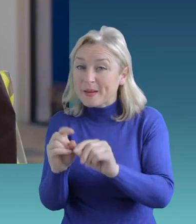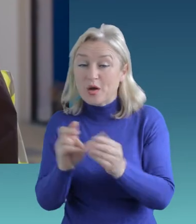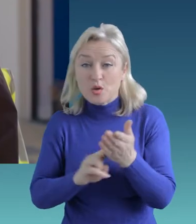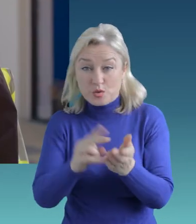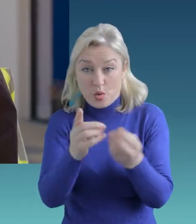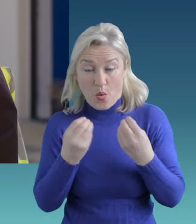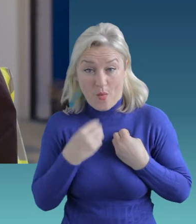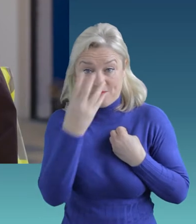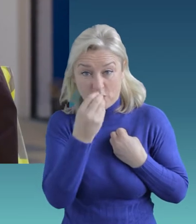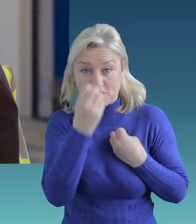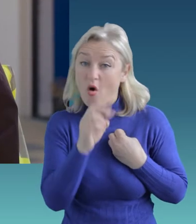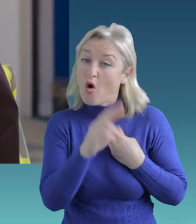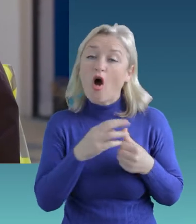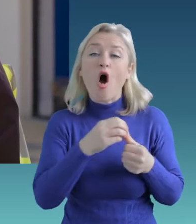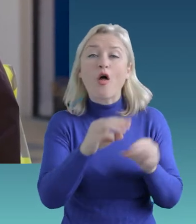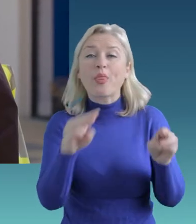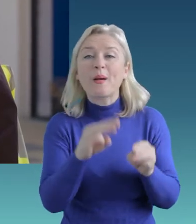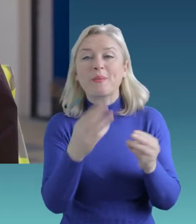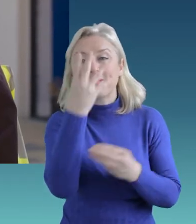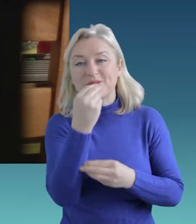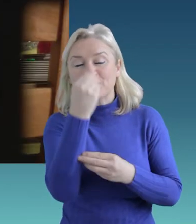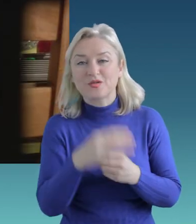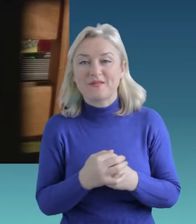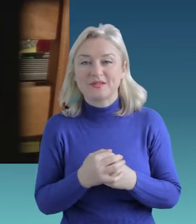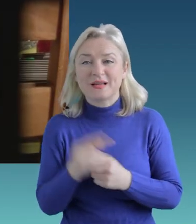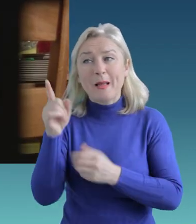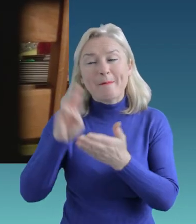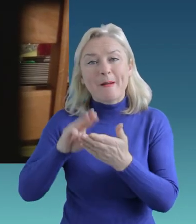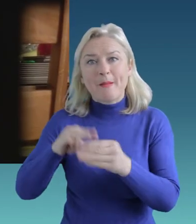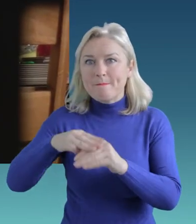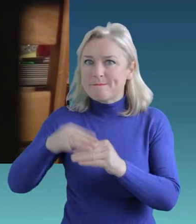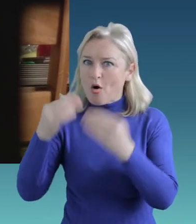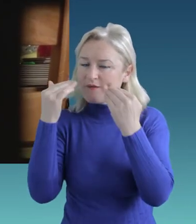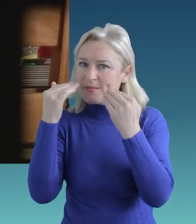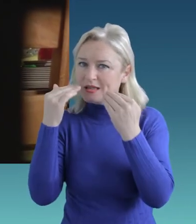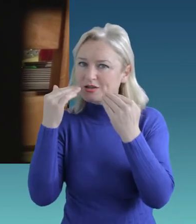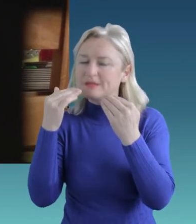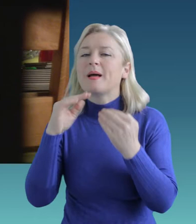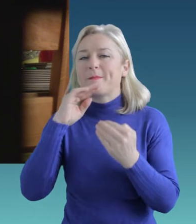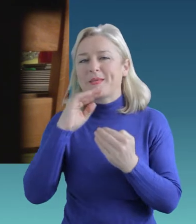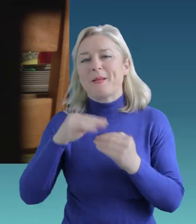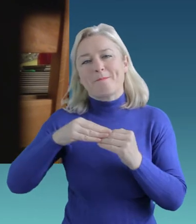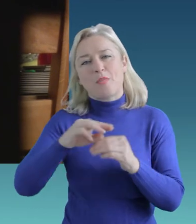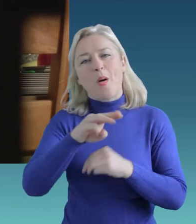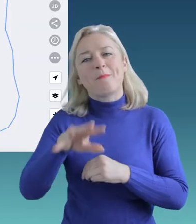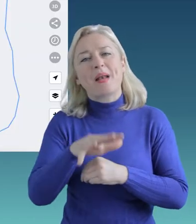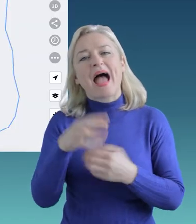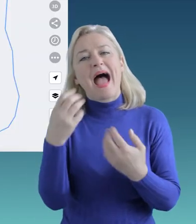The more information you have on the map, the more places people can access.